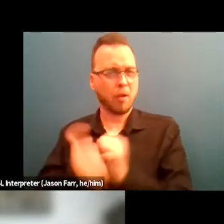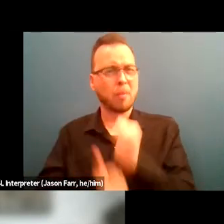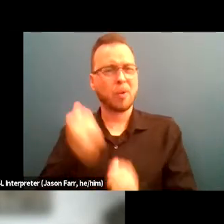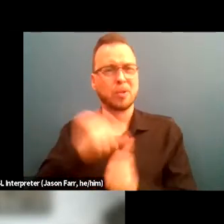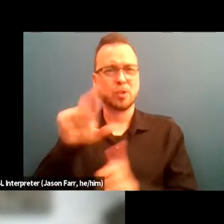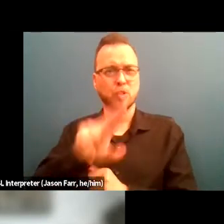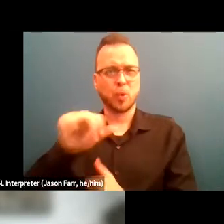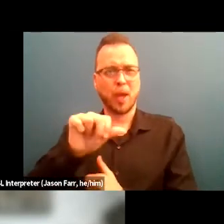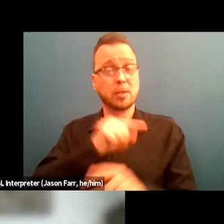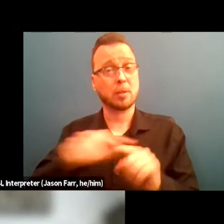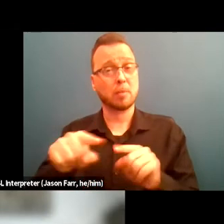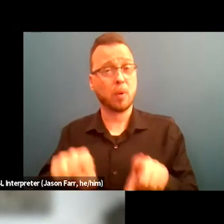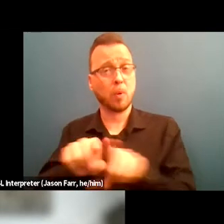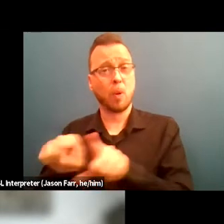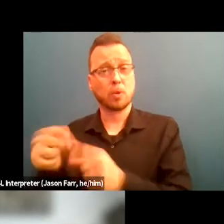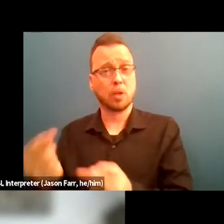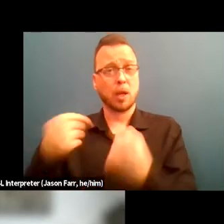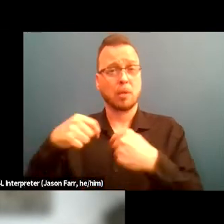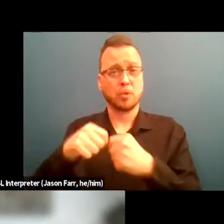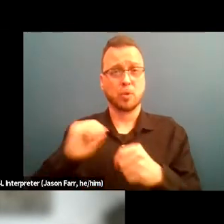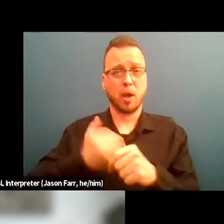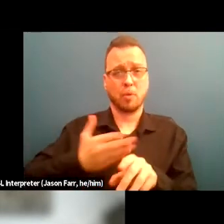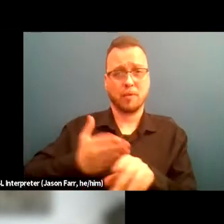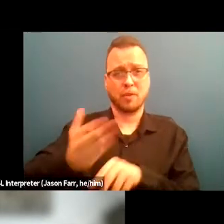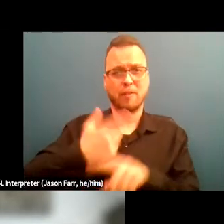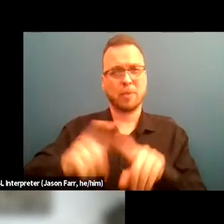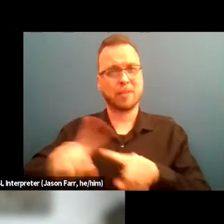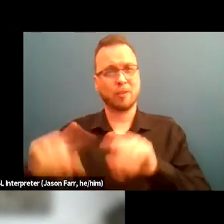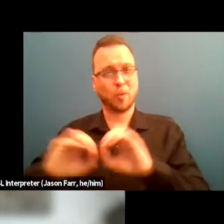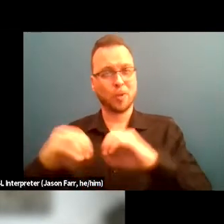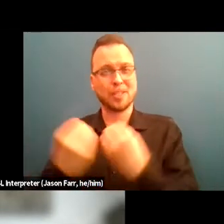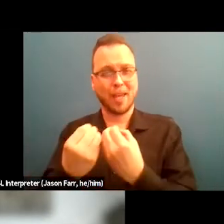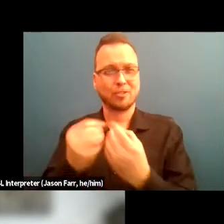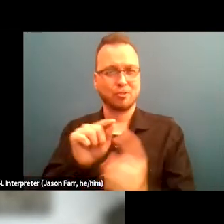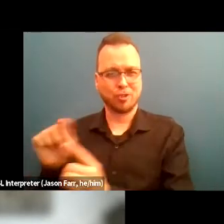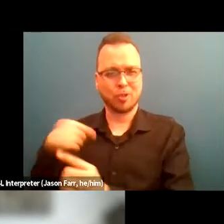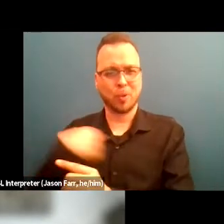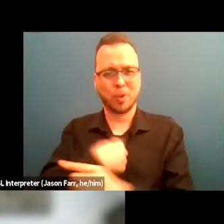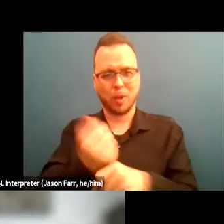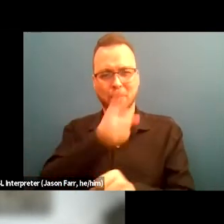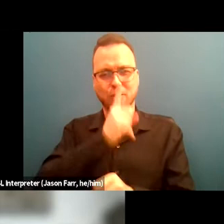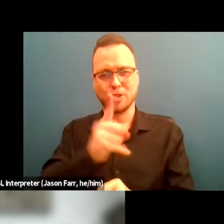but also coming into our field from different organizations. We wanna make sure that the case managers